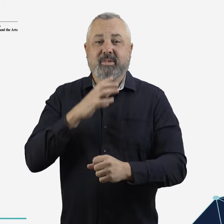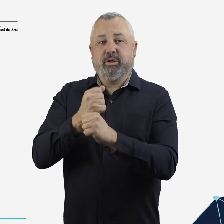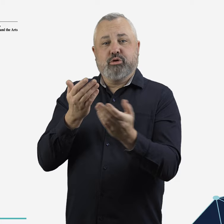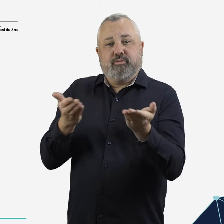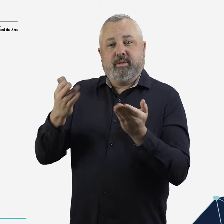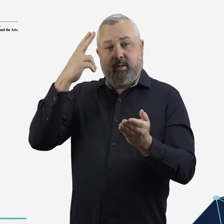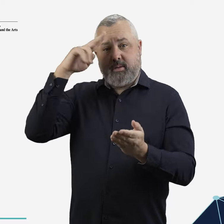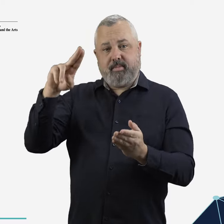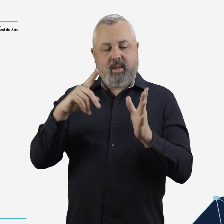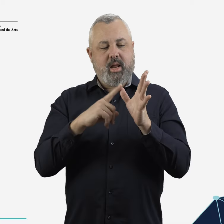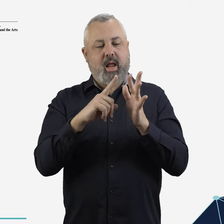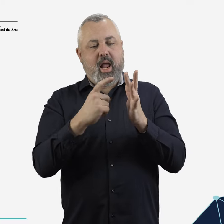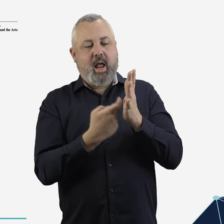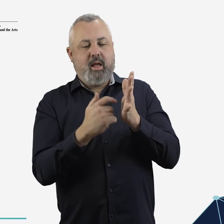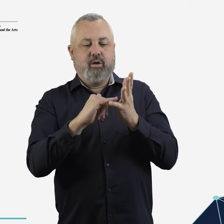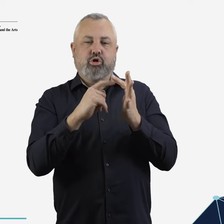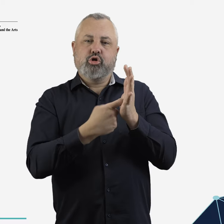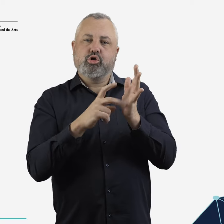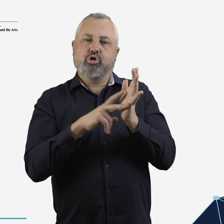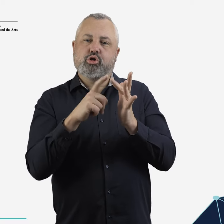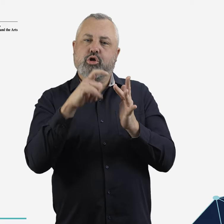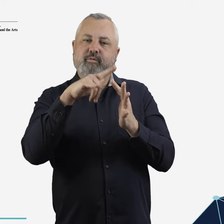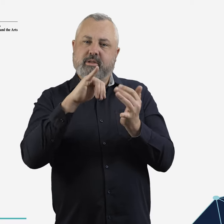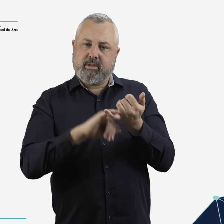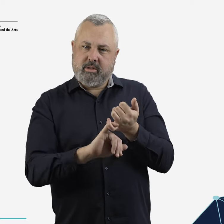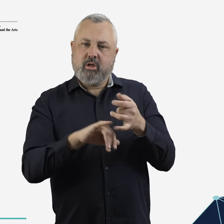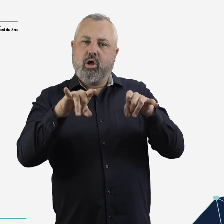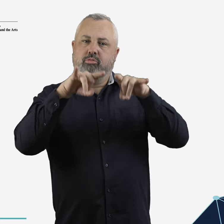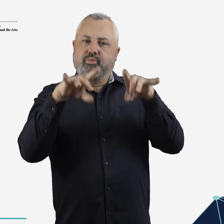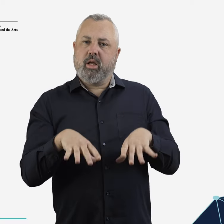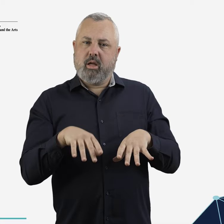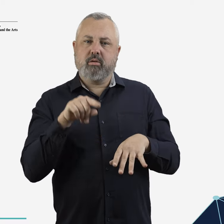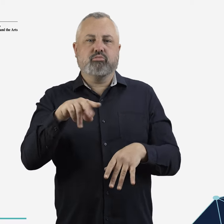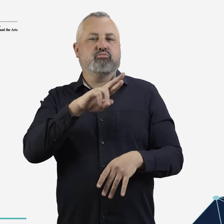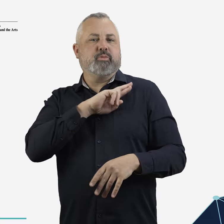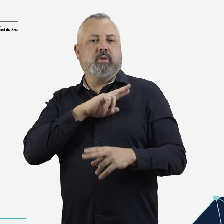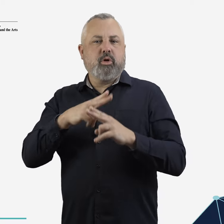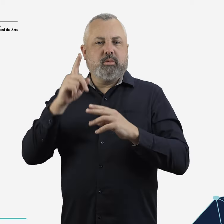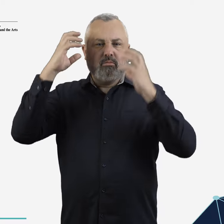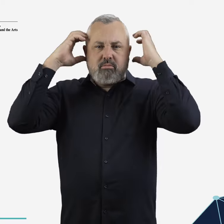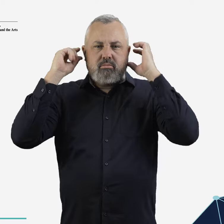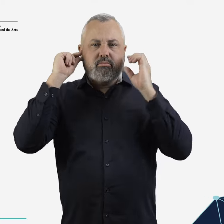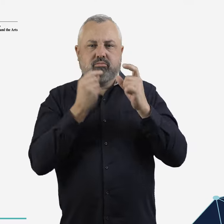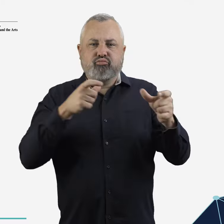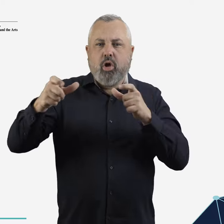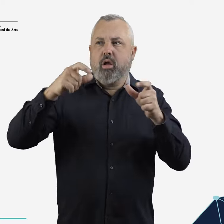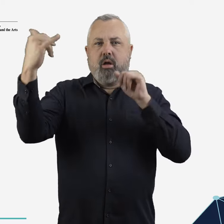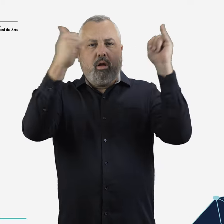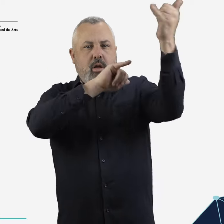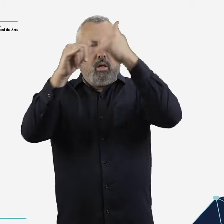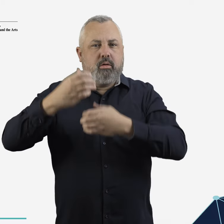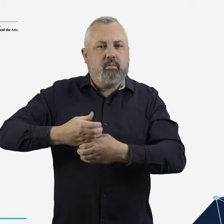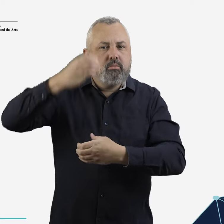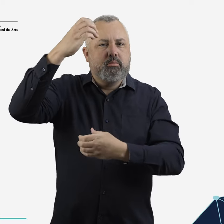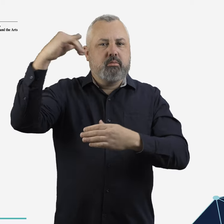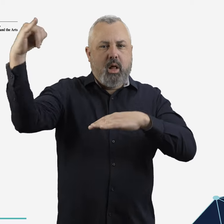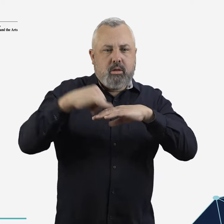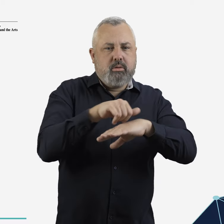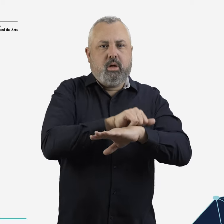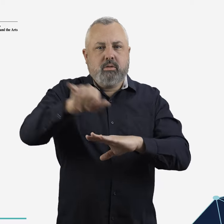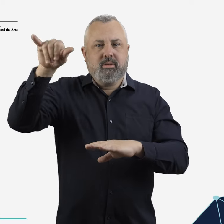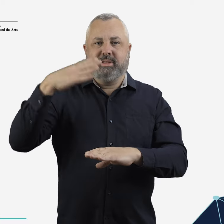The government-owned air navigation service provider, Airservices Australia, must also be